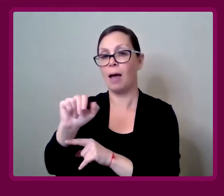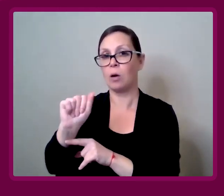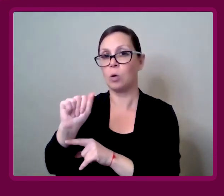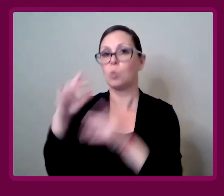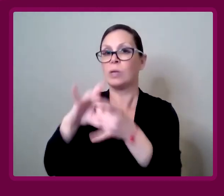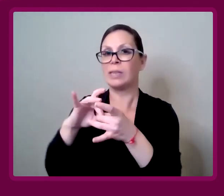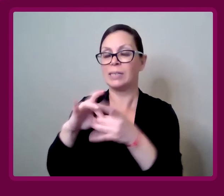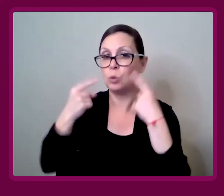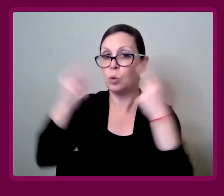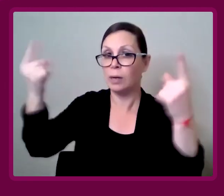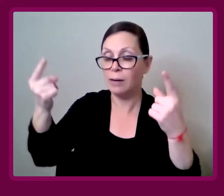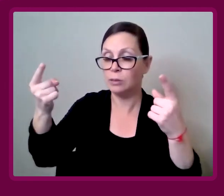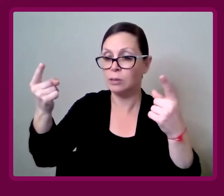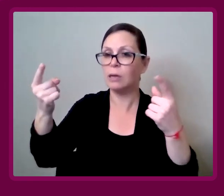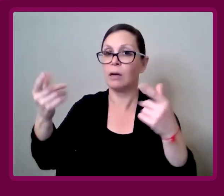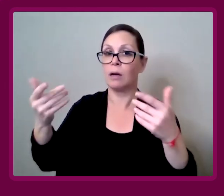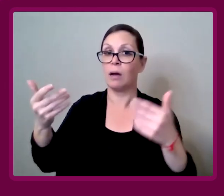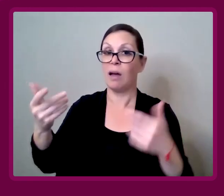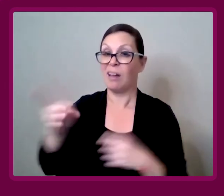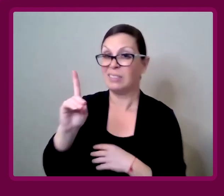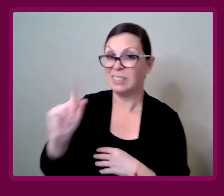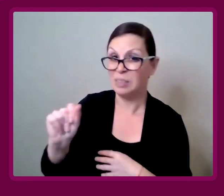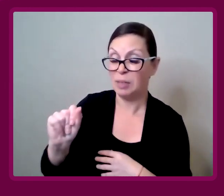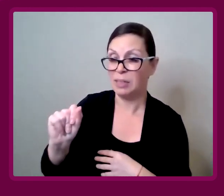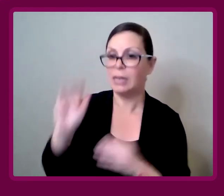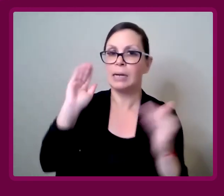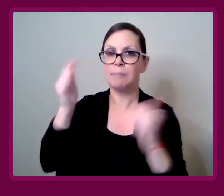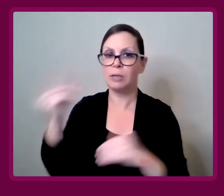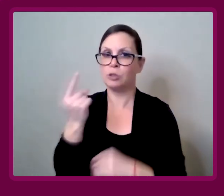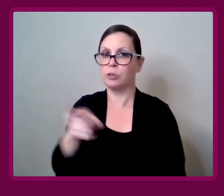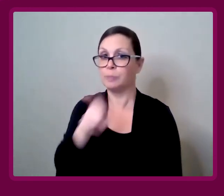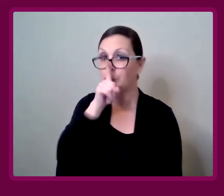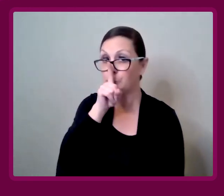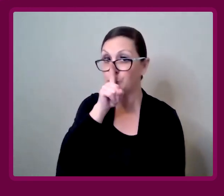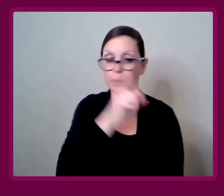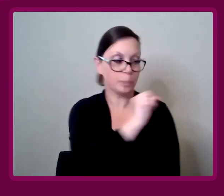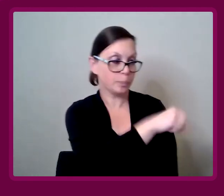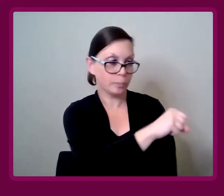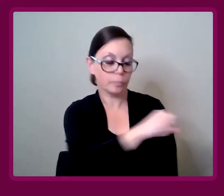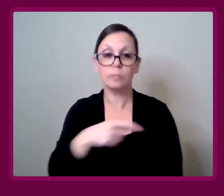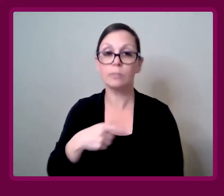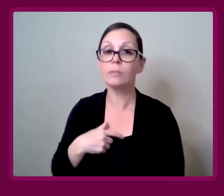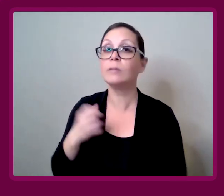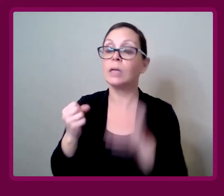than there is announcing it, almost.